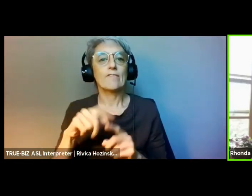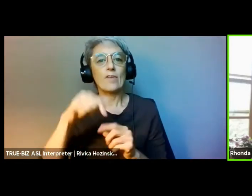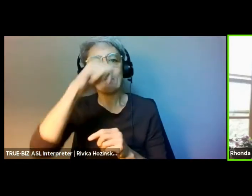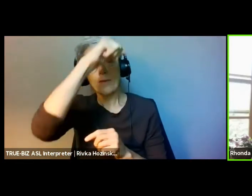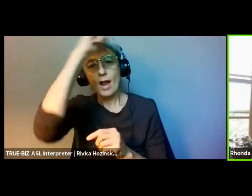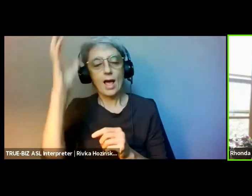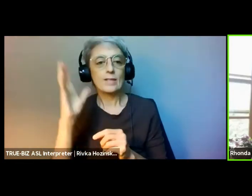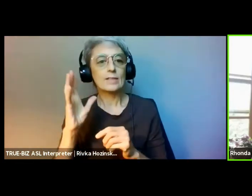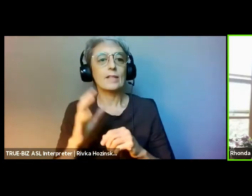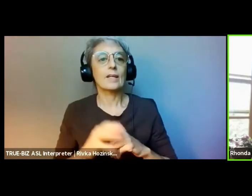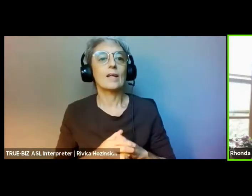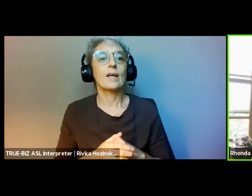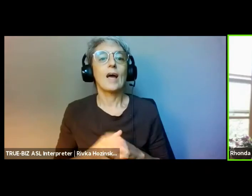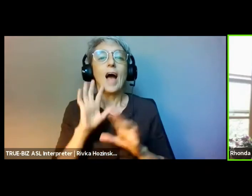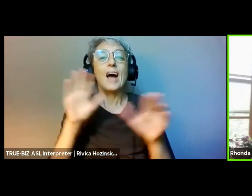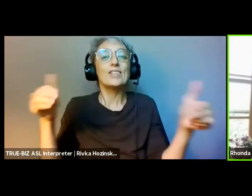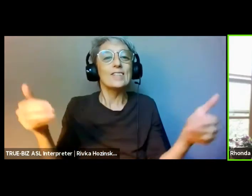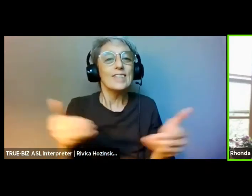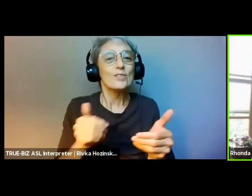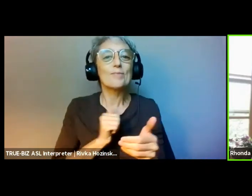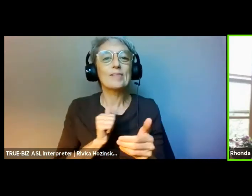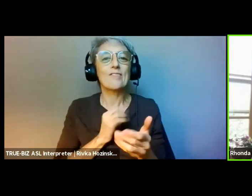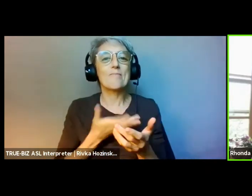(speaks in indigenous language) From my ancestors to yours.